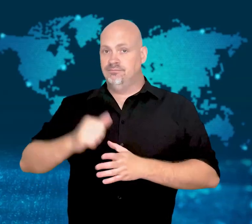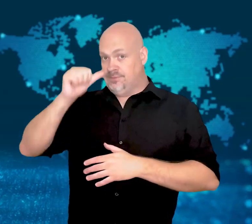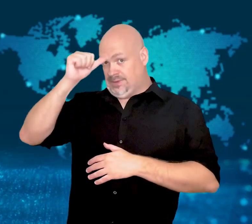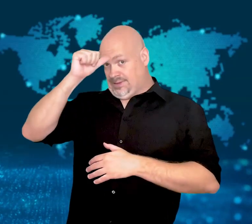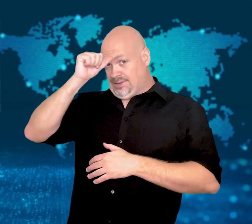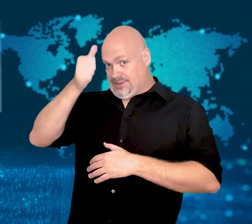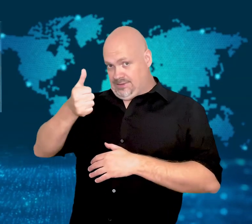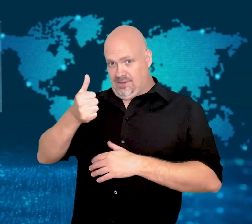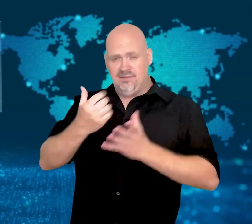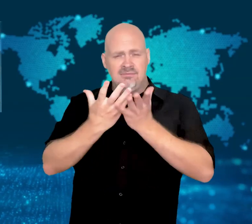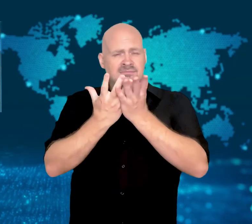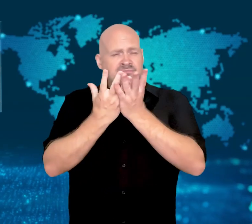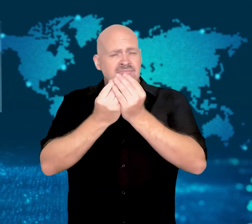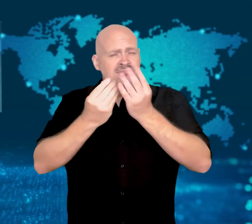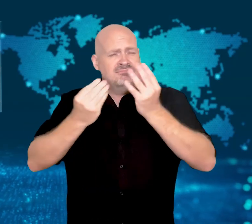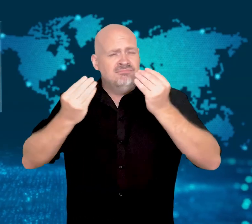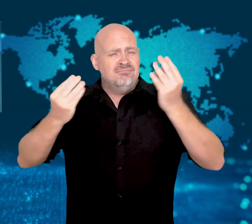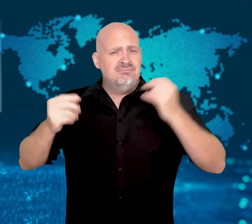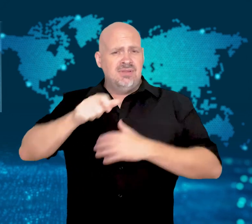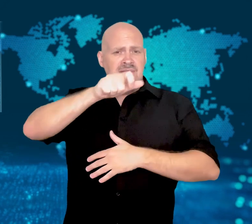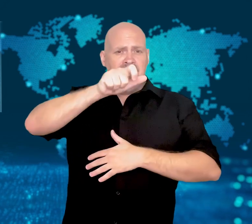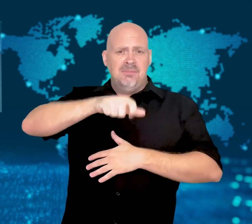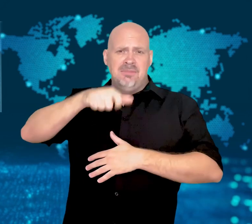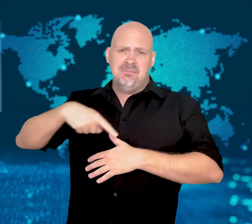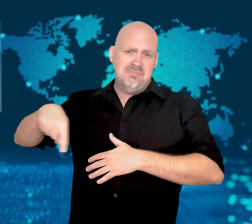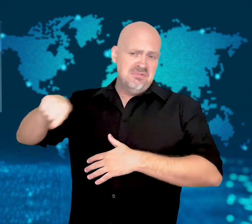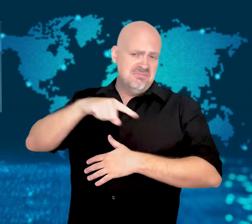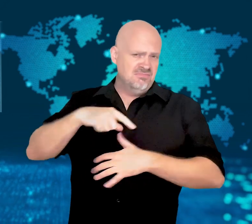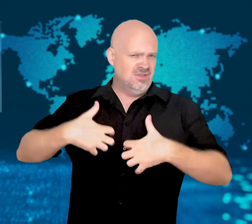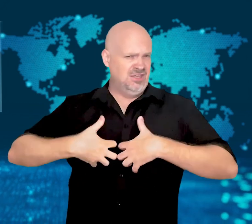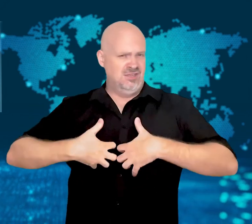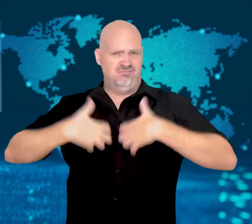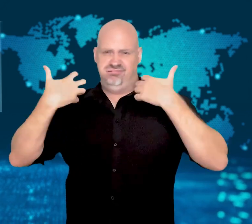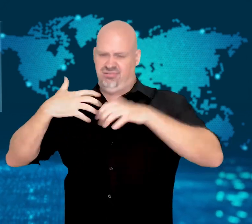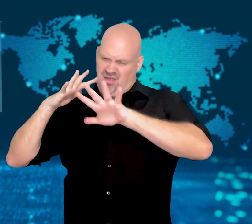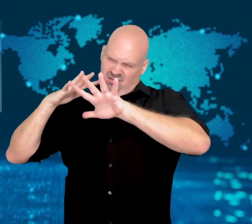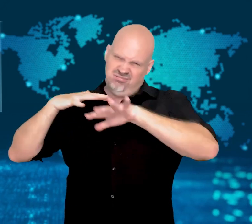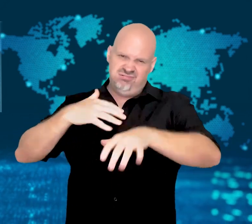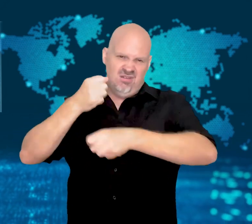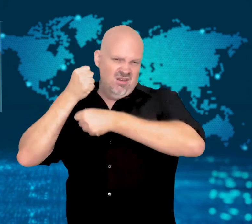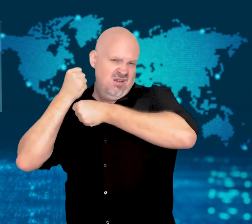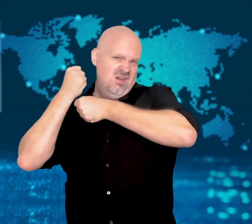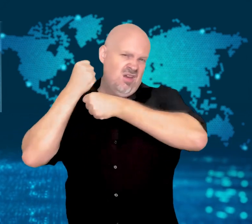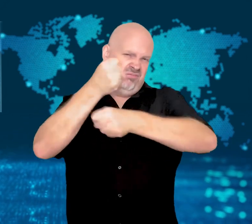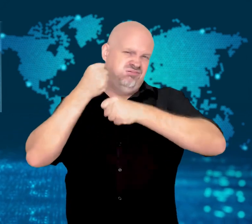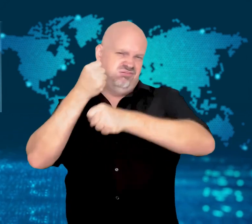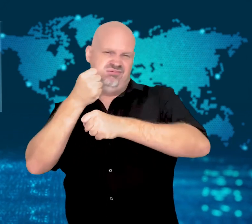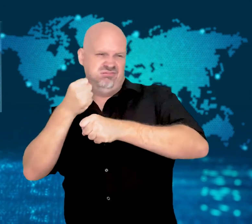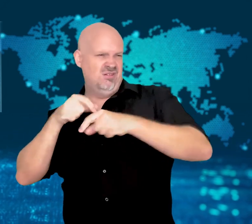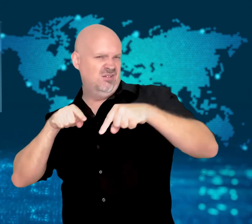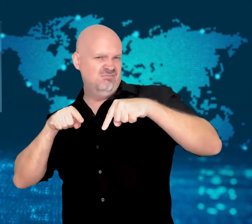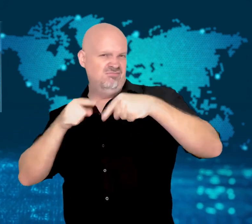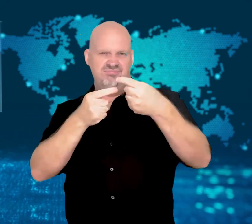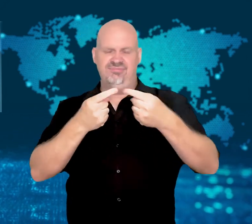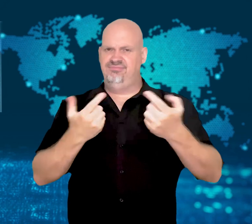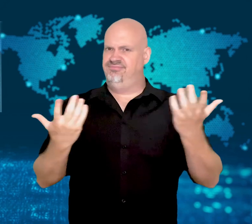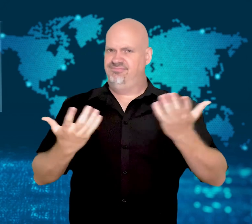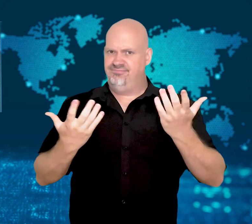[GAVIN]: Many people in India are protesting a new military recruitment plan.